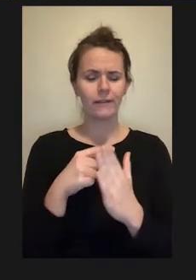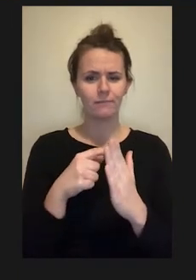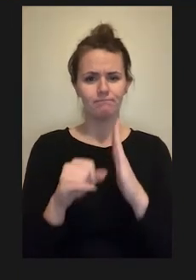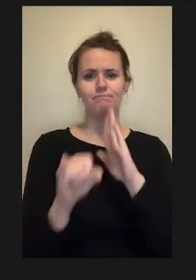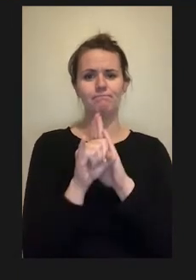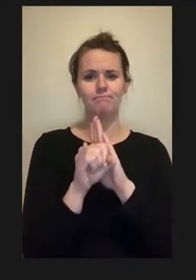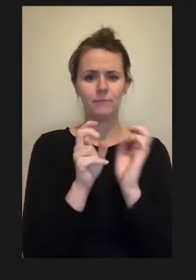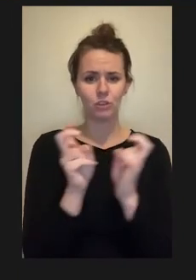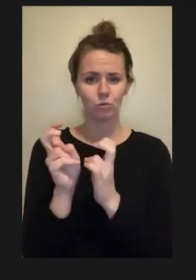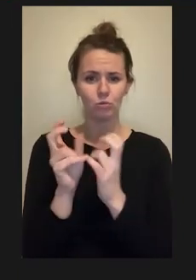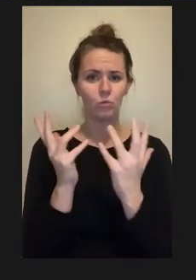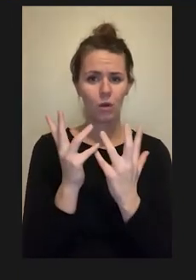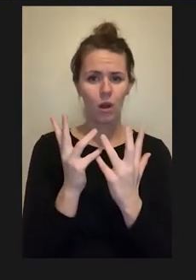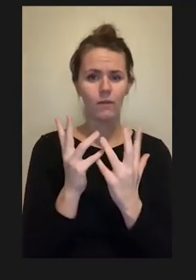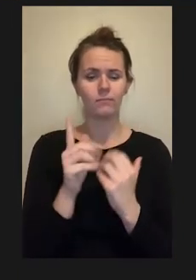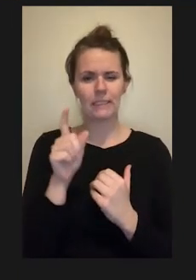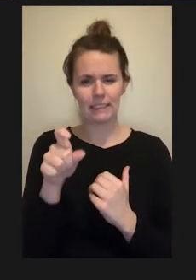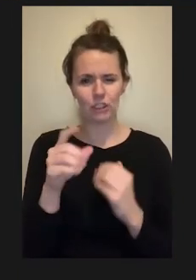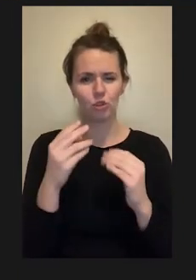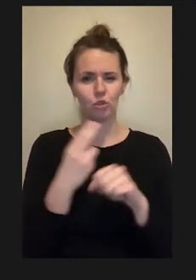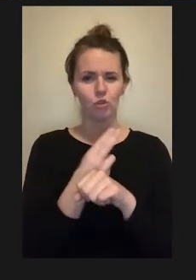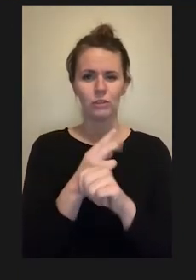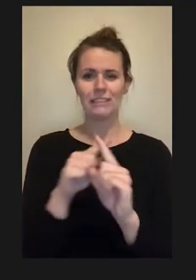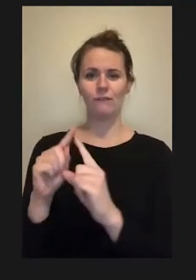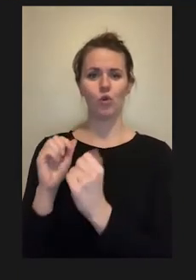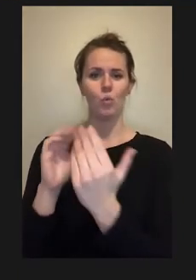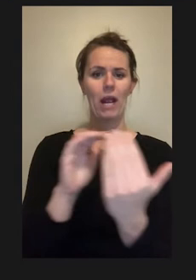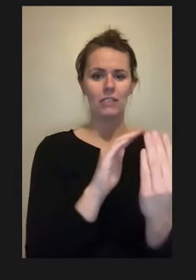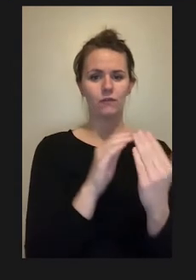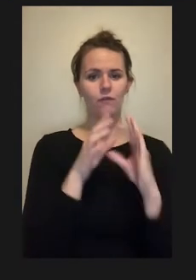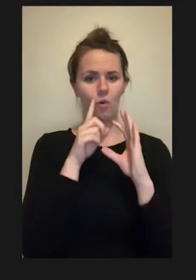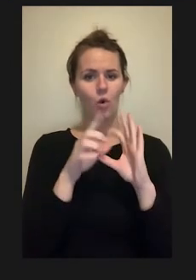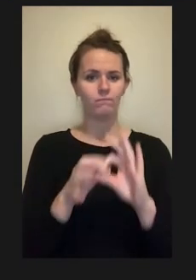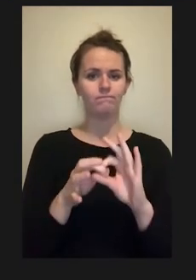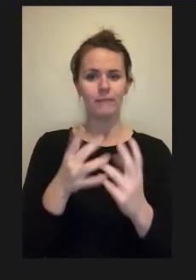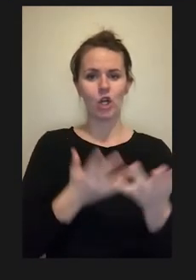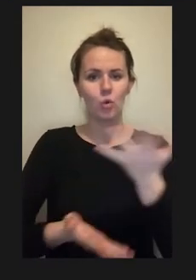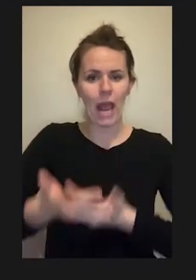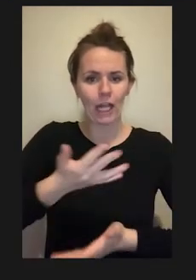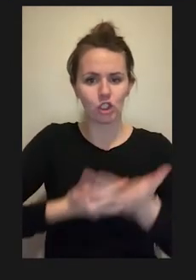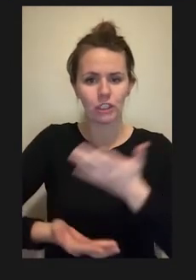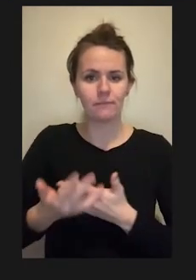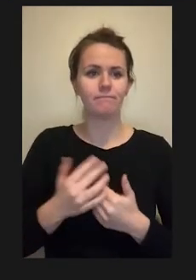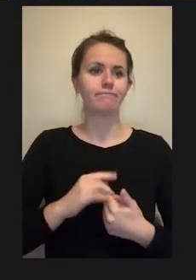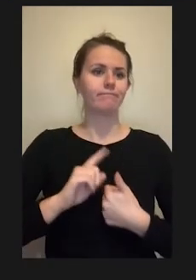was needing to use different ways of interaction. No contact